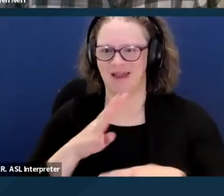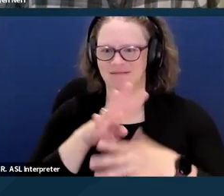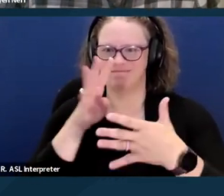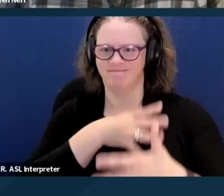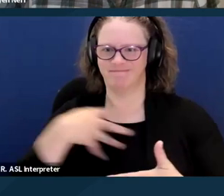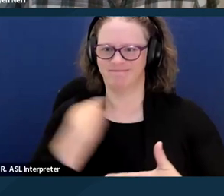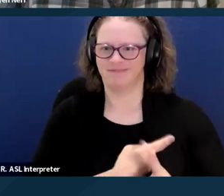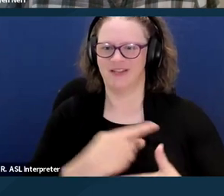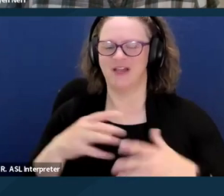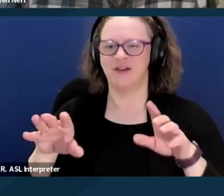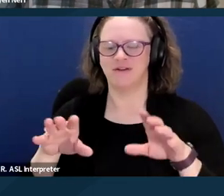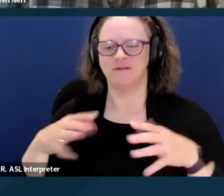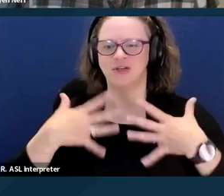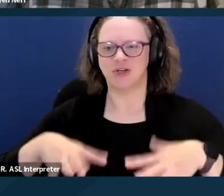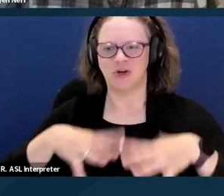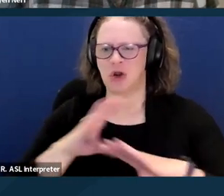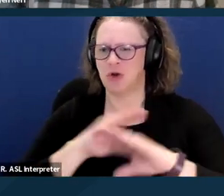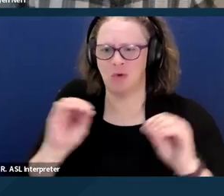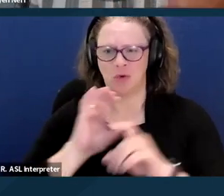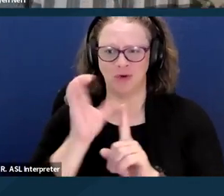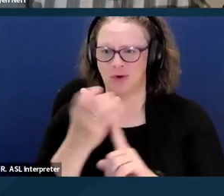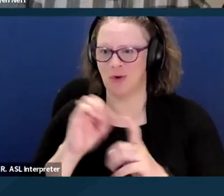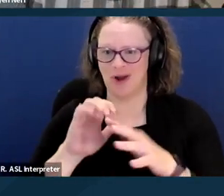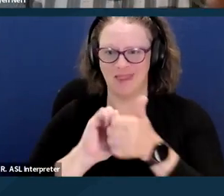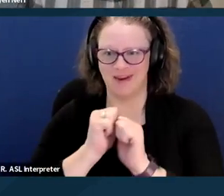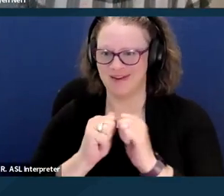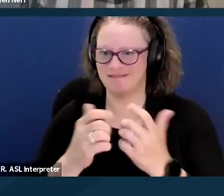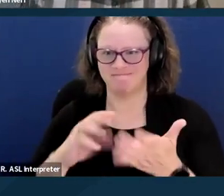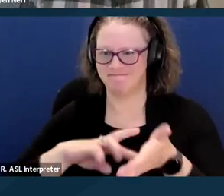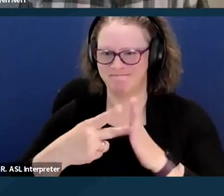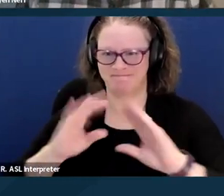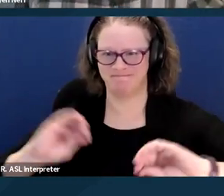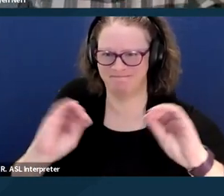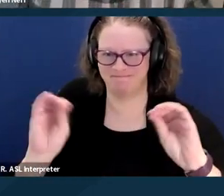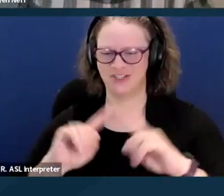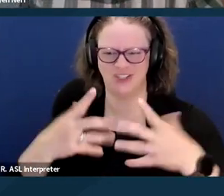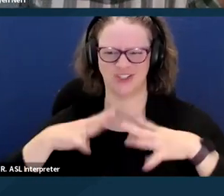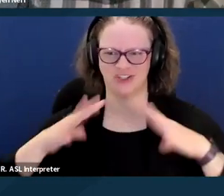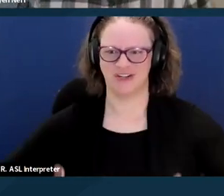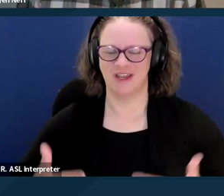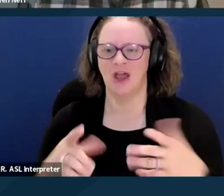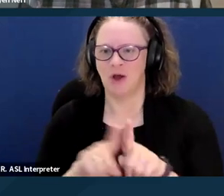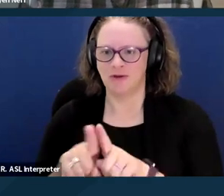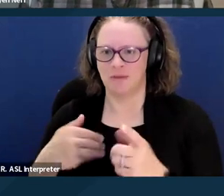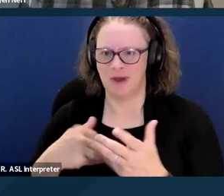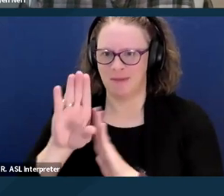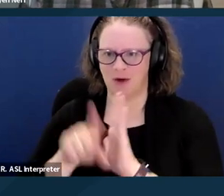And, you know, thank you all for joining us today. My background is white, and just so people know, we give these visual descriptions